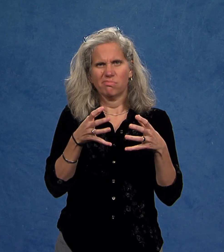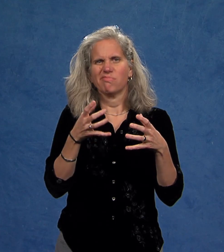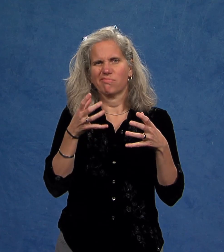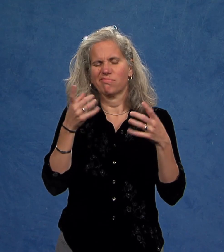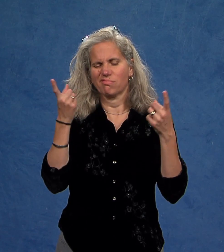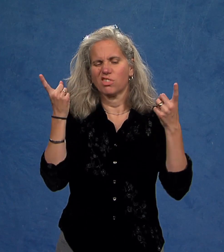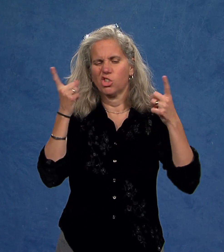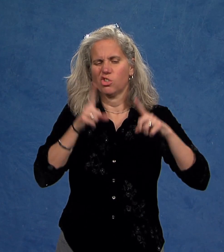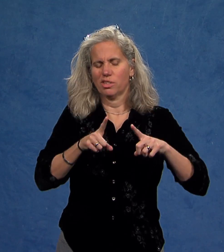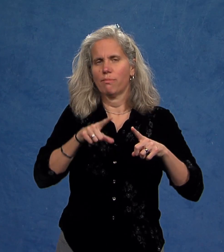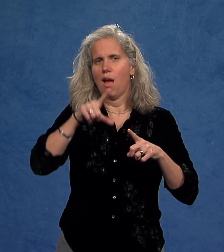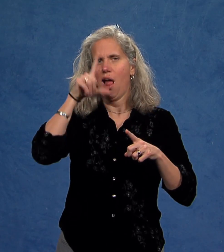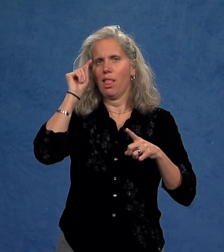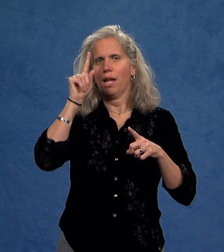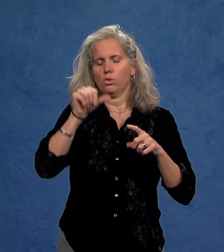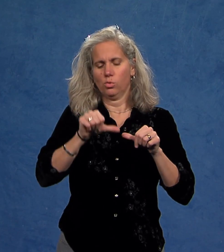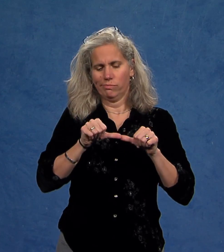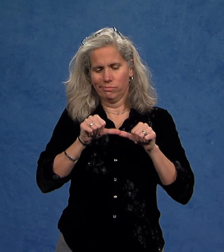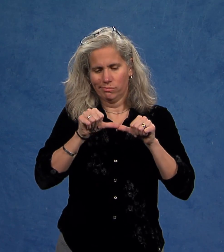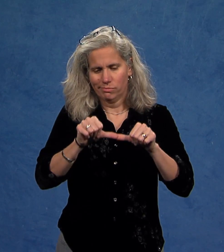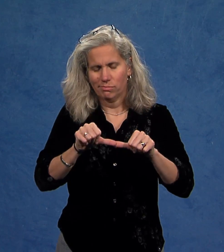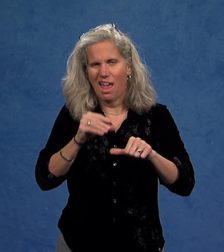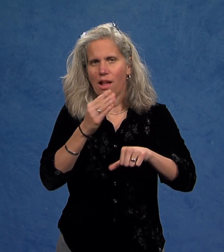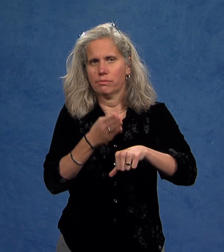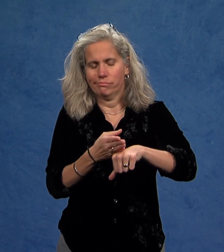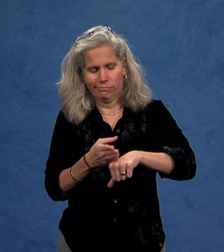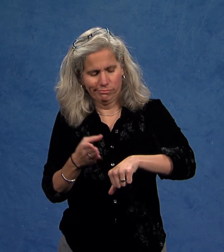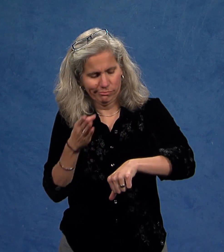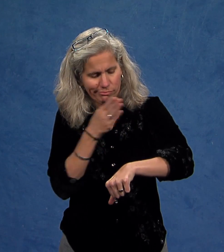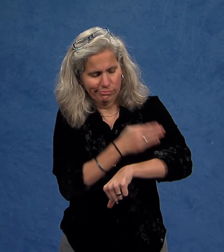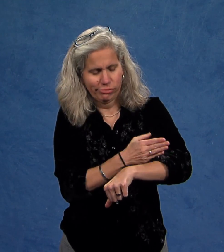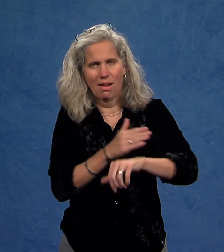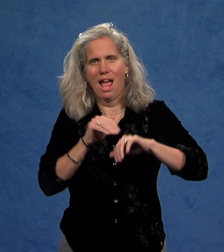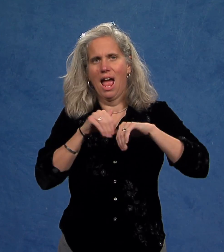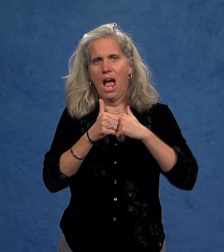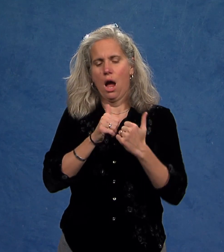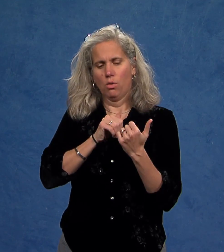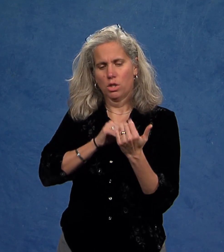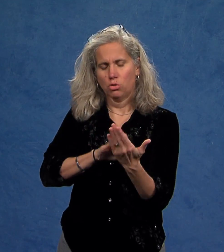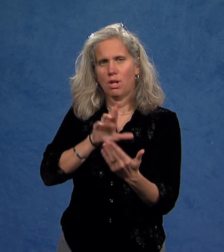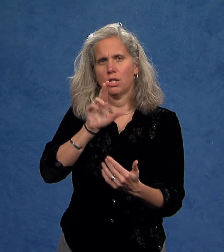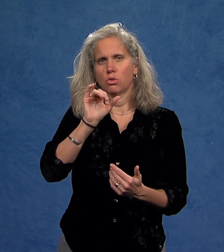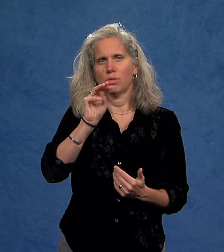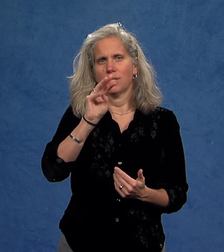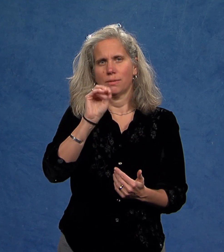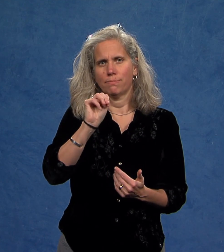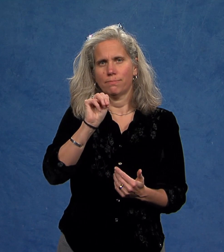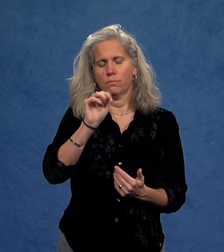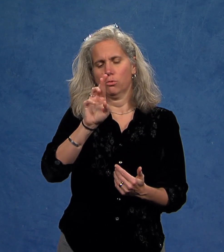Together, we agreed that Gallaudet does need to continue and better address issues of racism